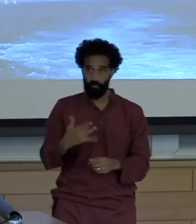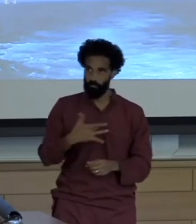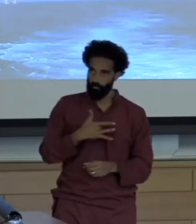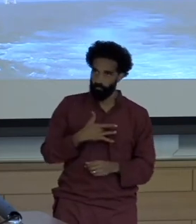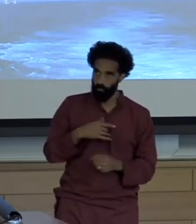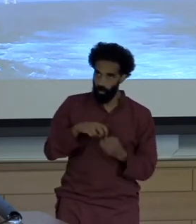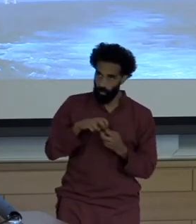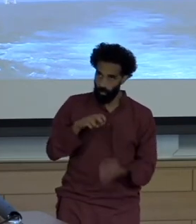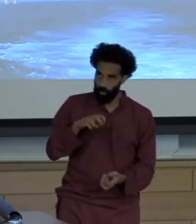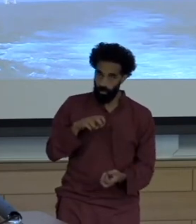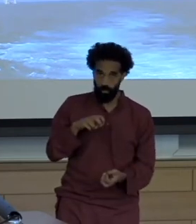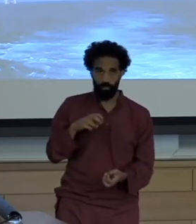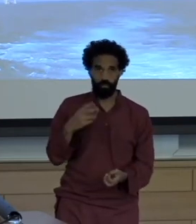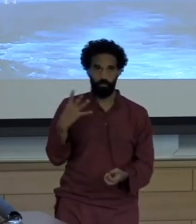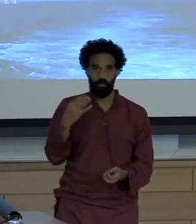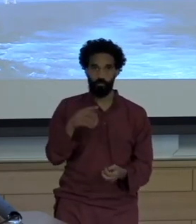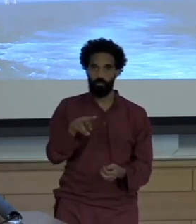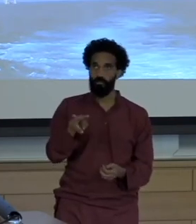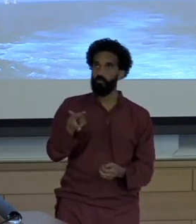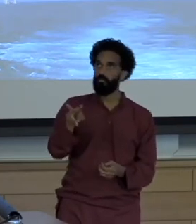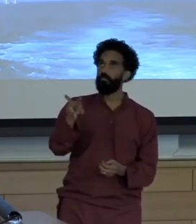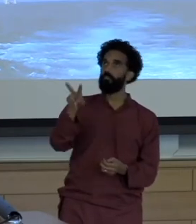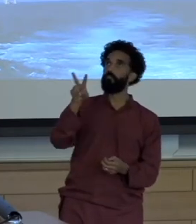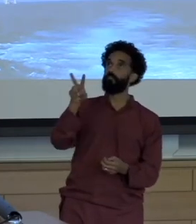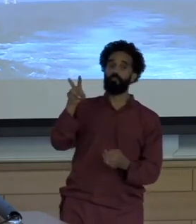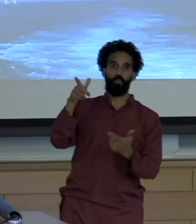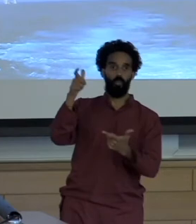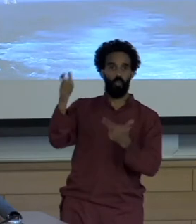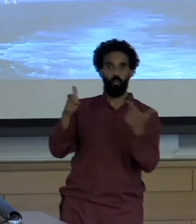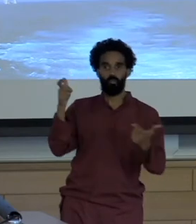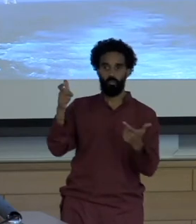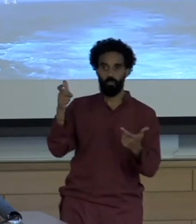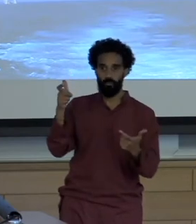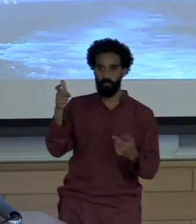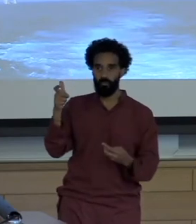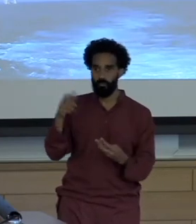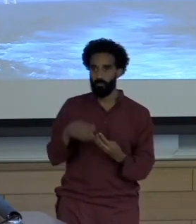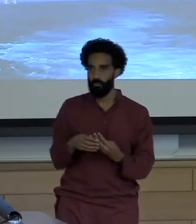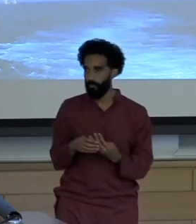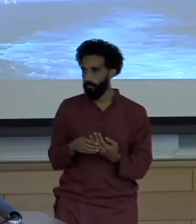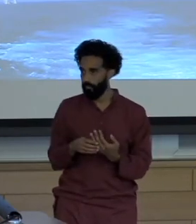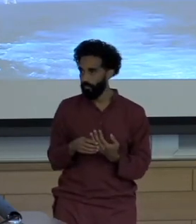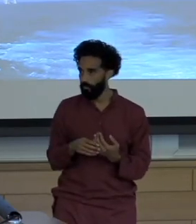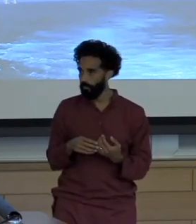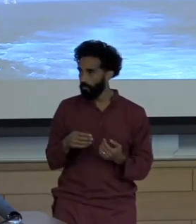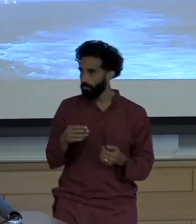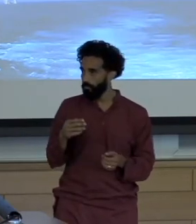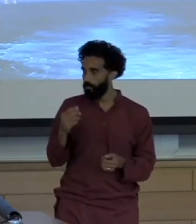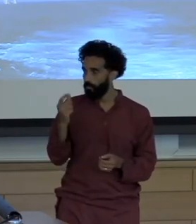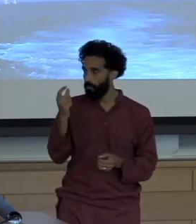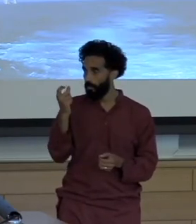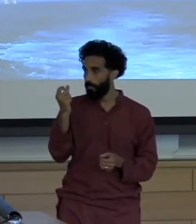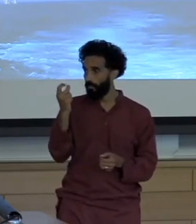There was a sheer magnitude of them slightly shorter where the cooling towers on the Tataun River at Brayton point and